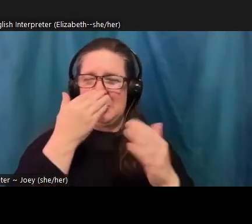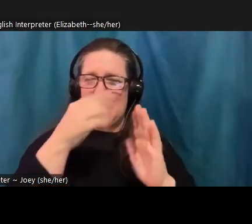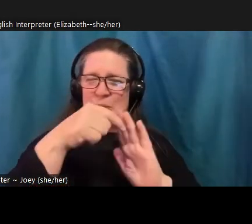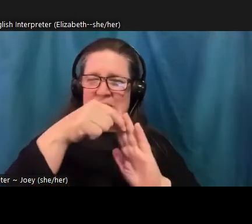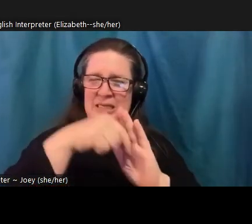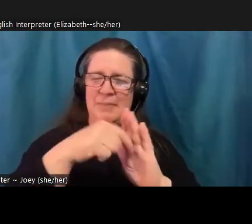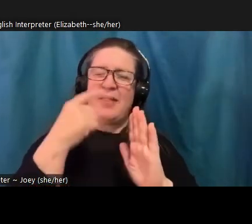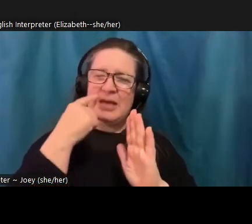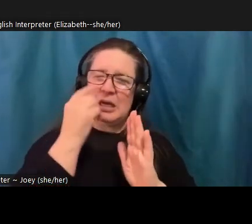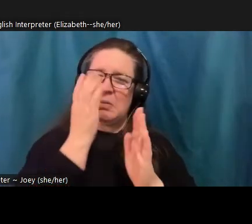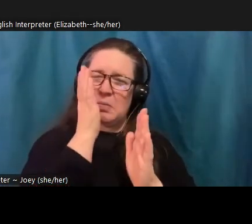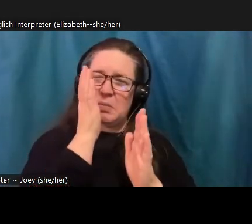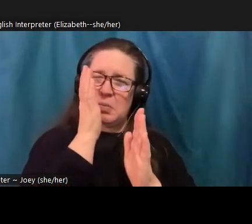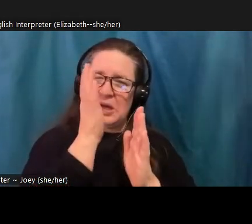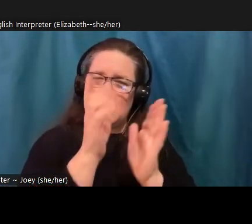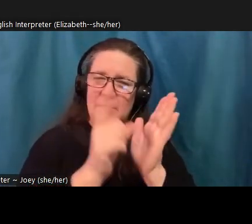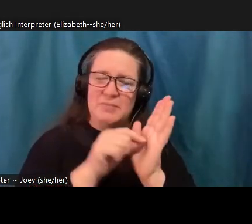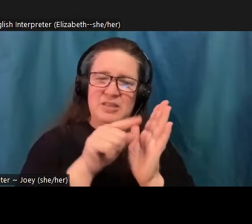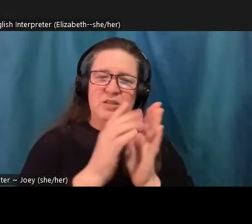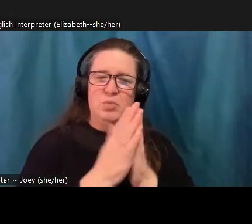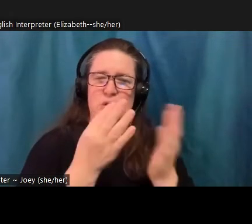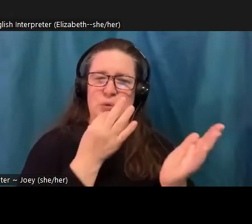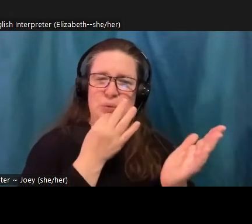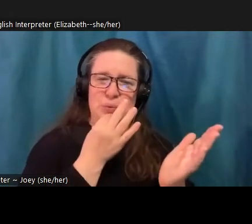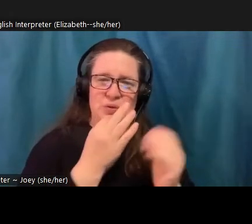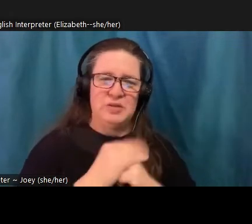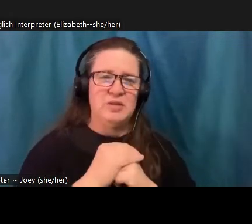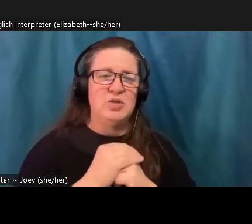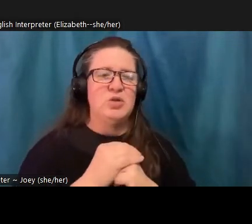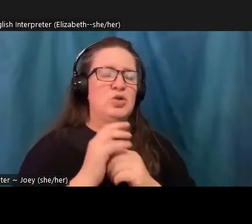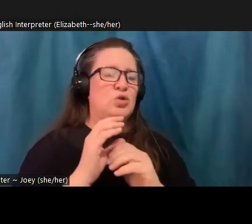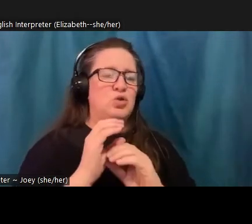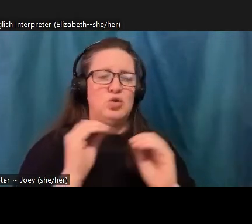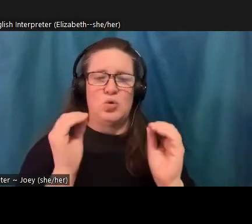out. But no more fairy tales. Okay. But then this is where I